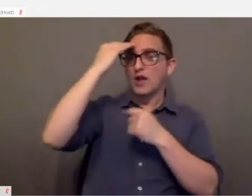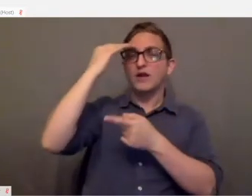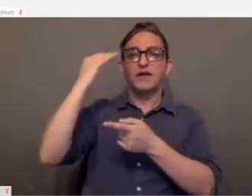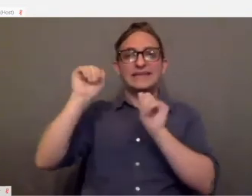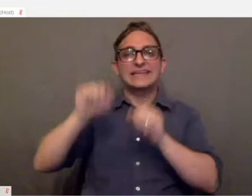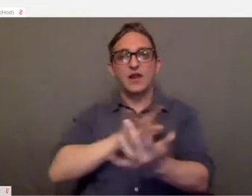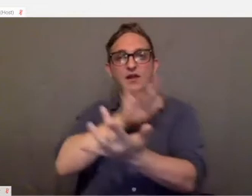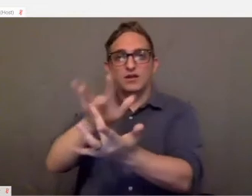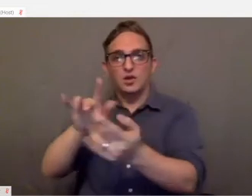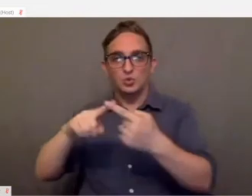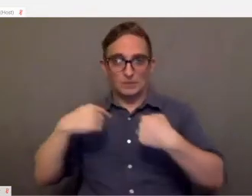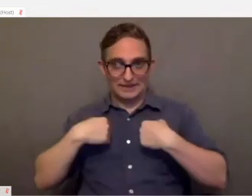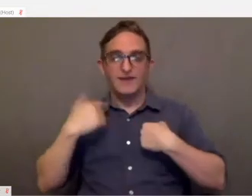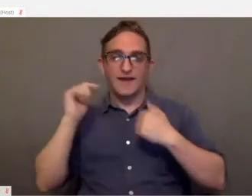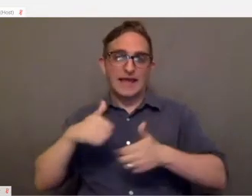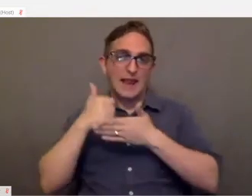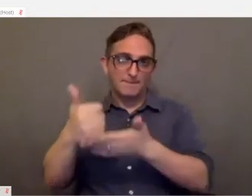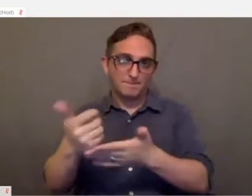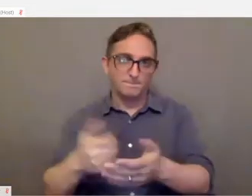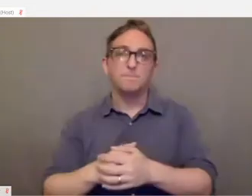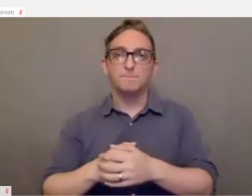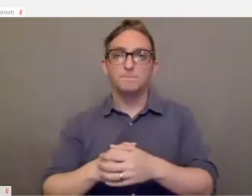I'll be more than happy to help.